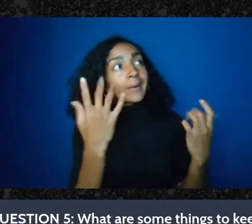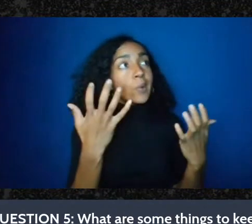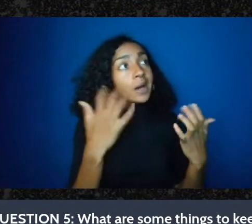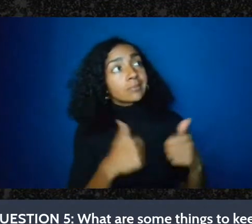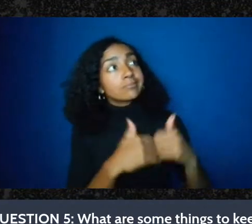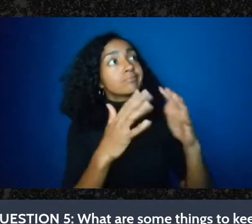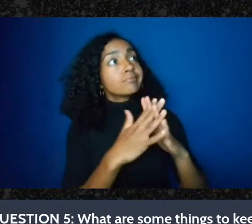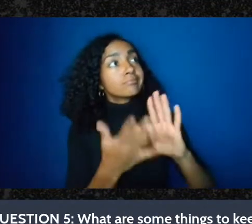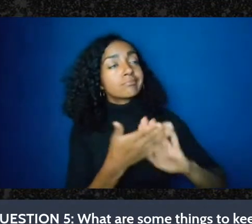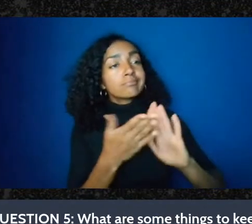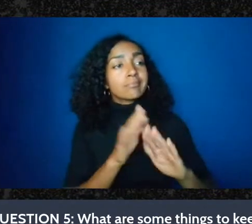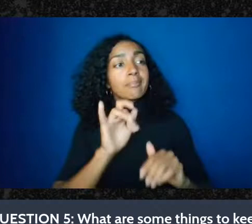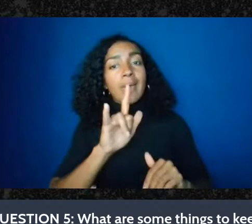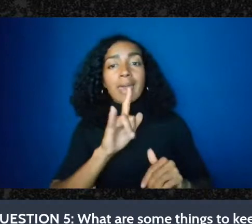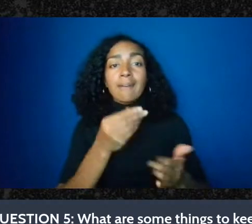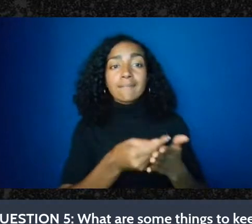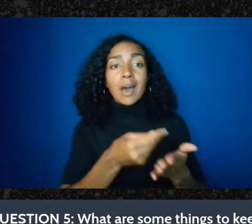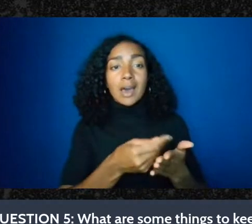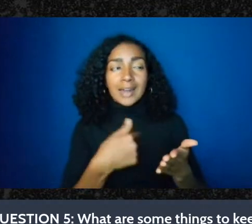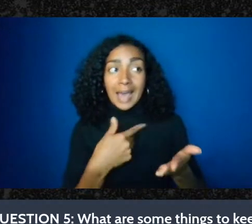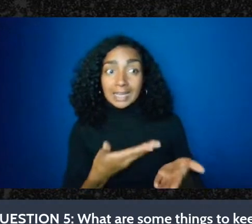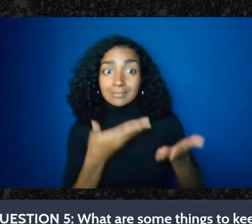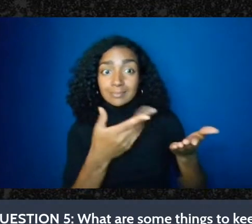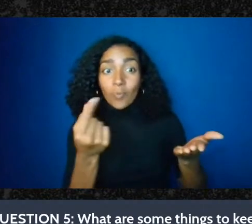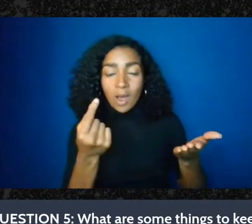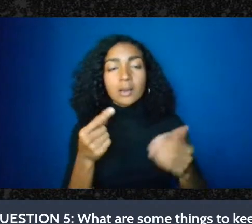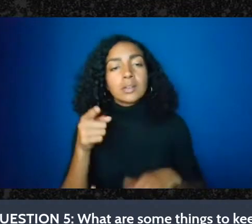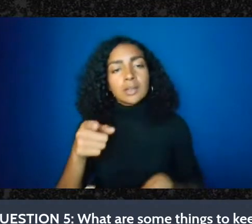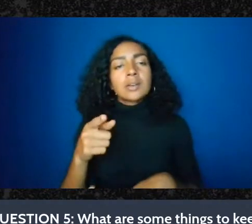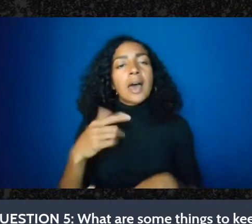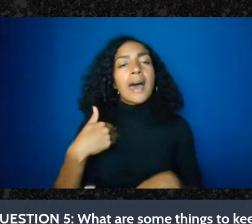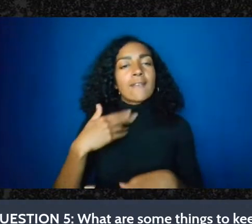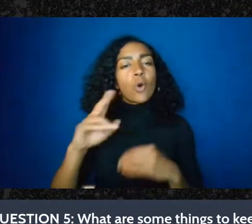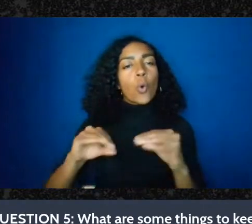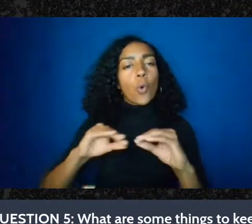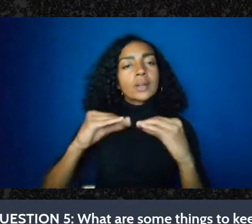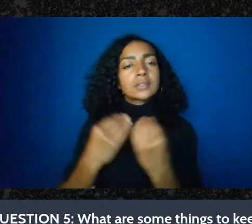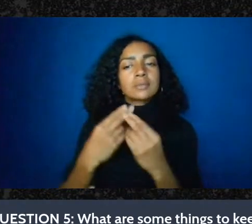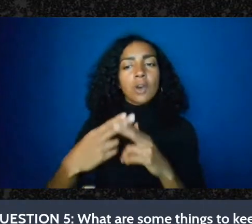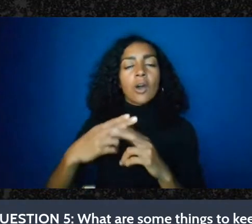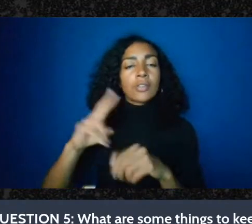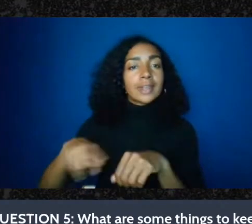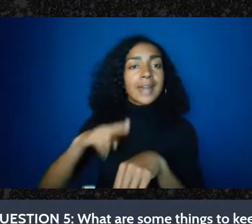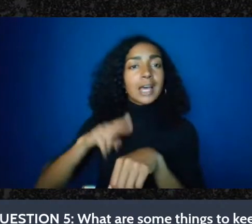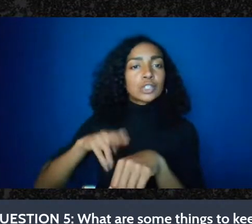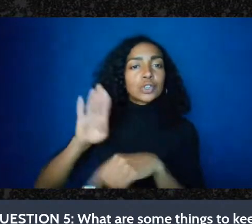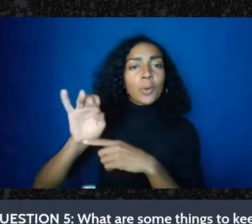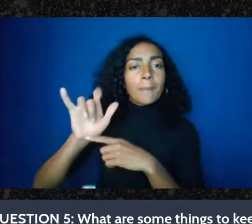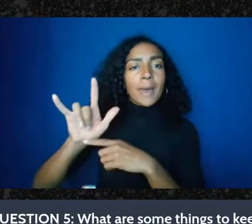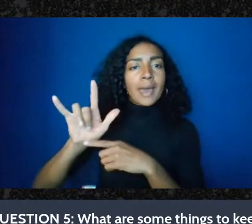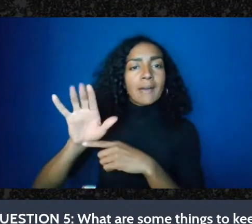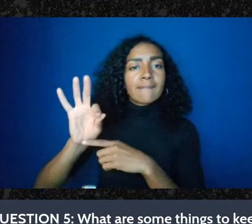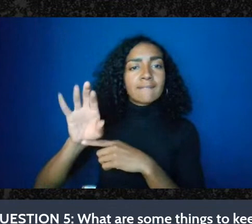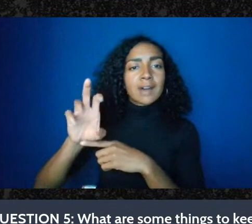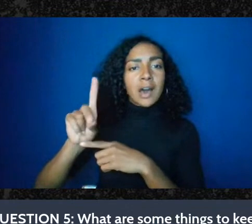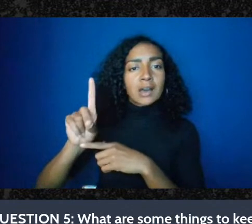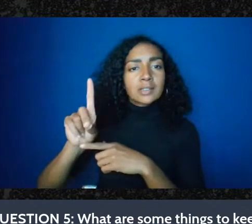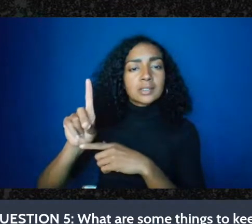there's an organization called the National Bail Fund Network, I recommend talking with them